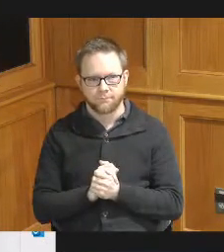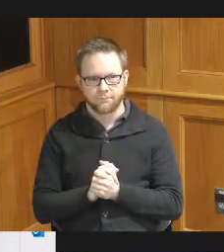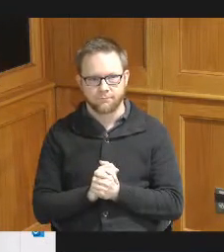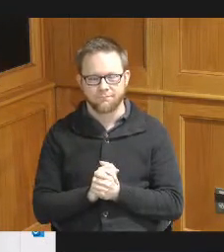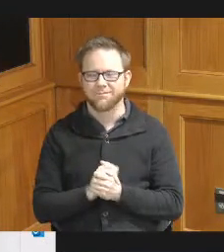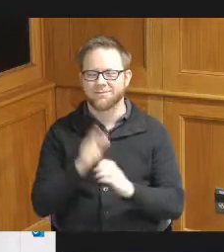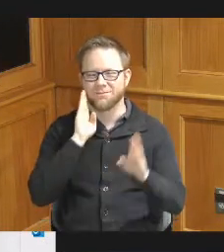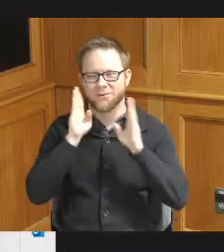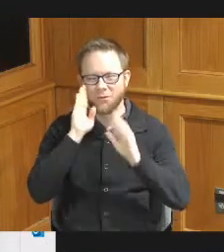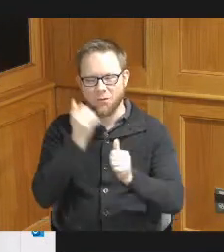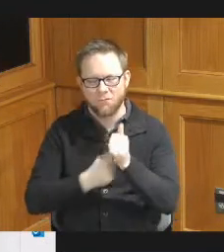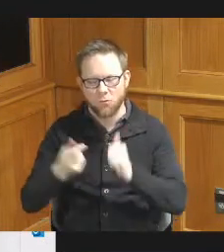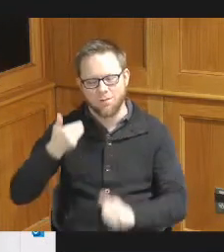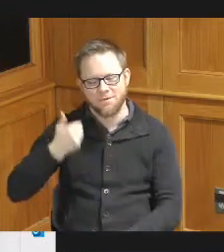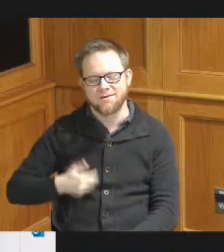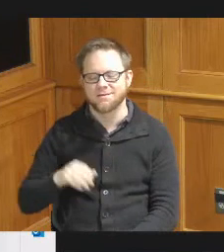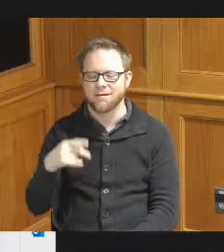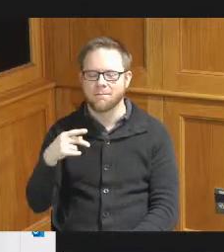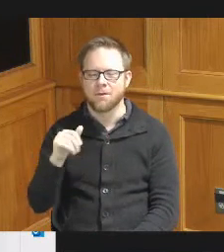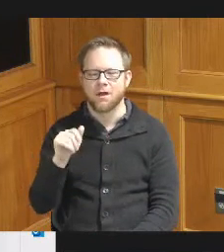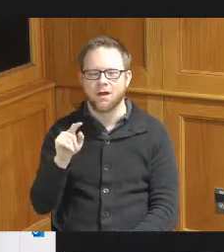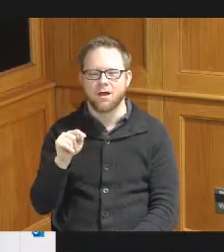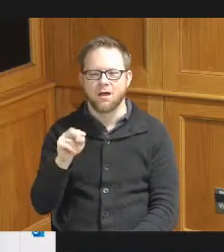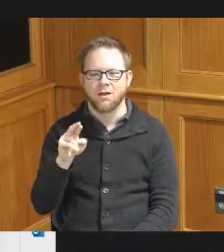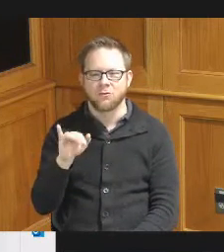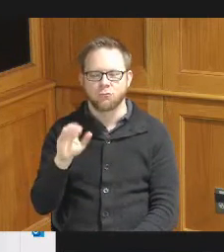hello everyone my name is Patricia Santa Cruz and I'm a field Director with the national